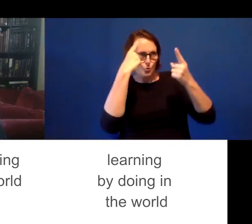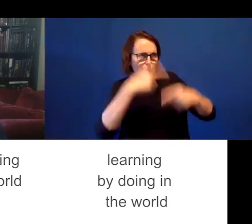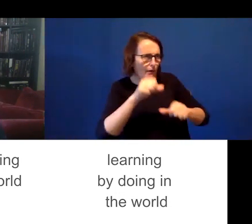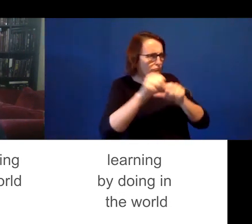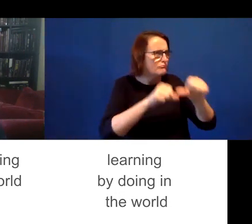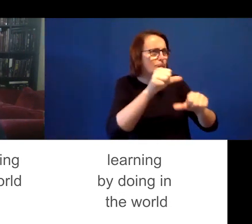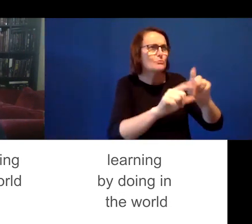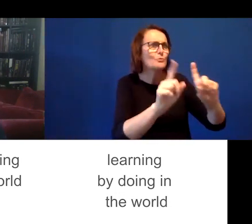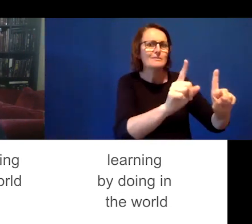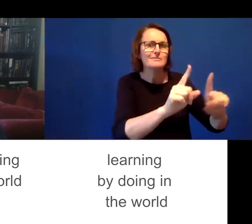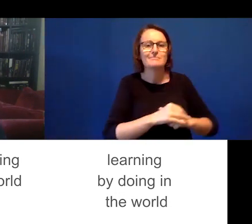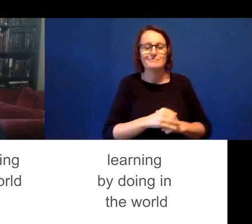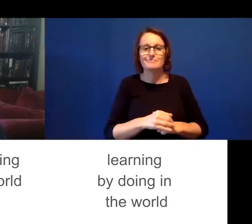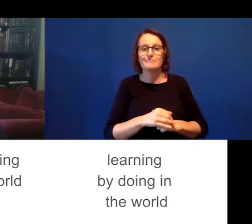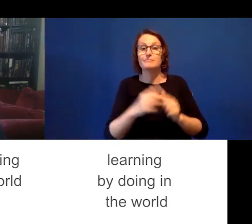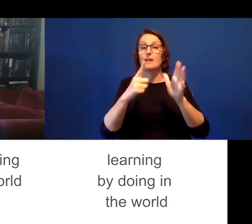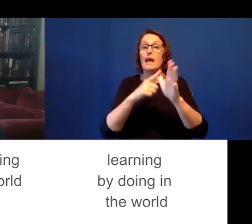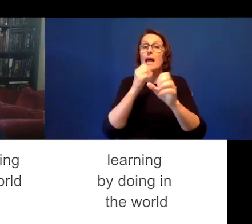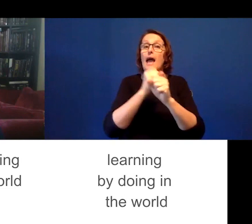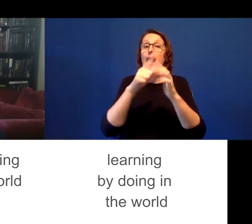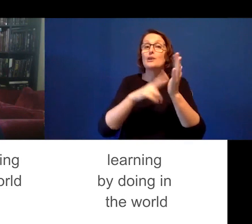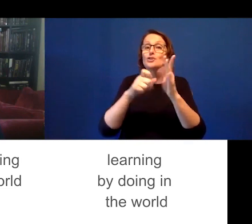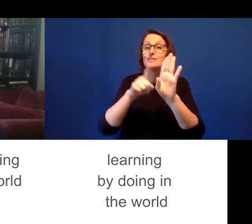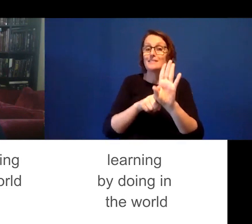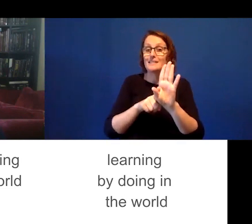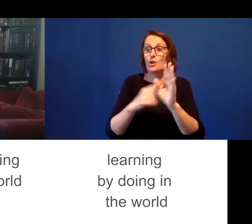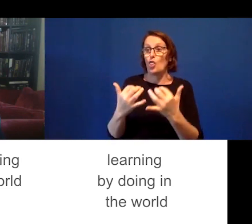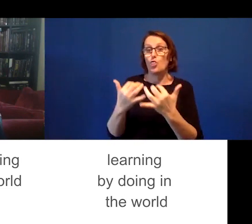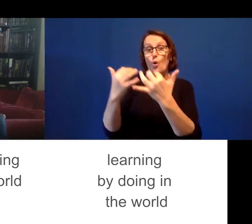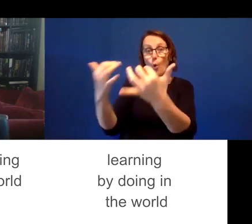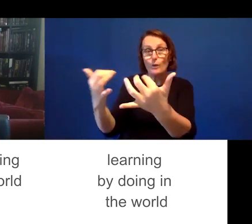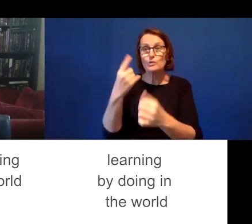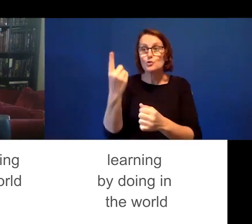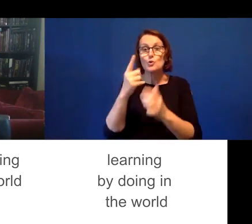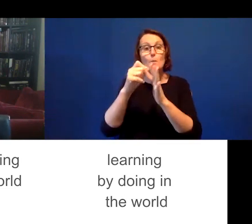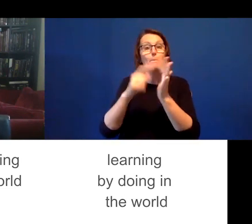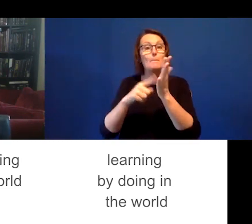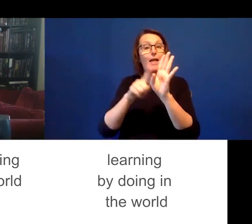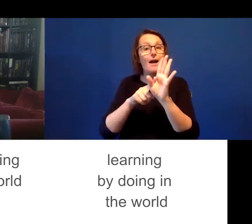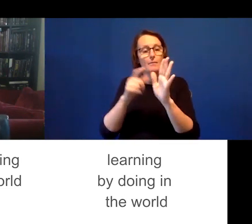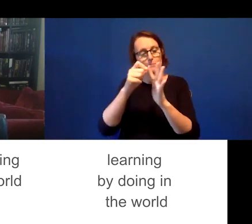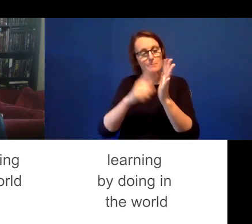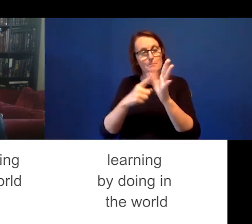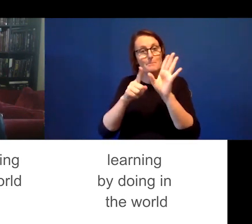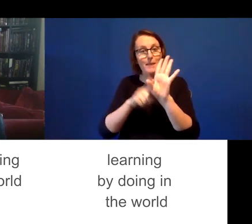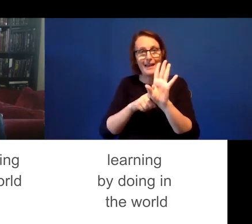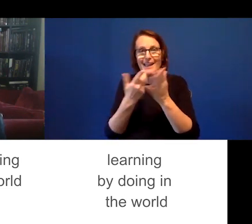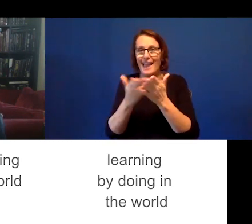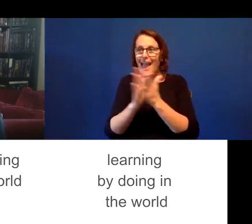Agency. How can your audience and players affect the world? Affect the little creative